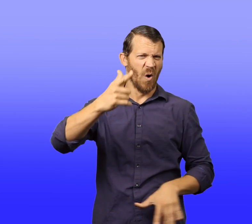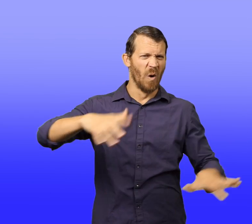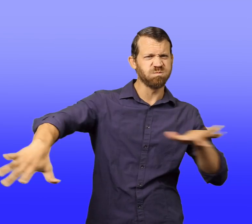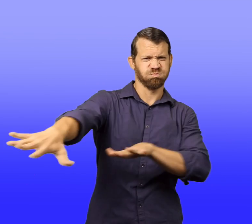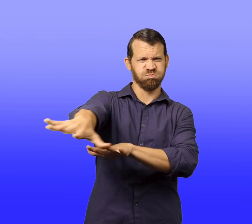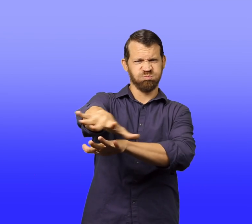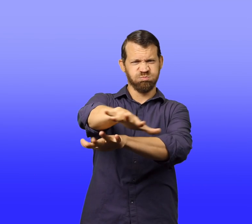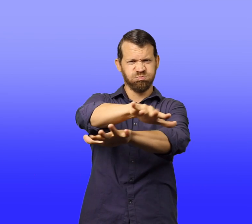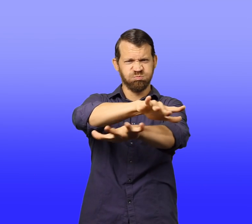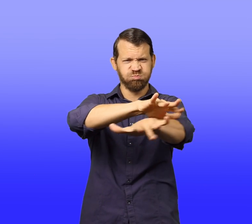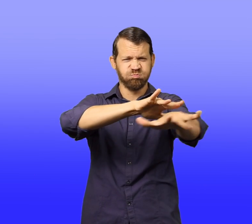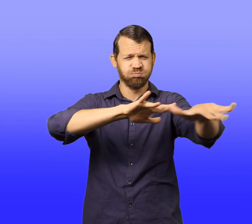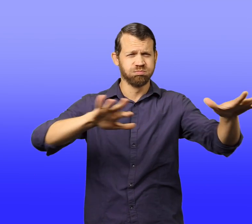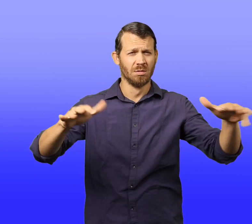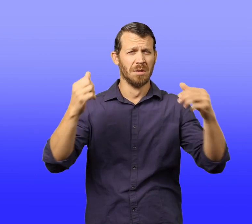Walter gazed into the foggy distance.